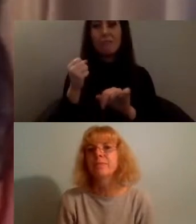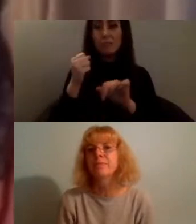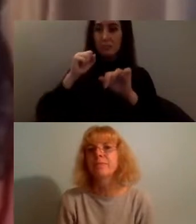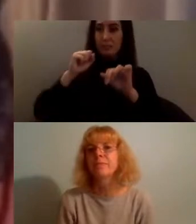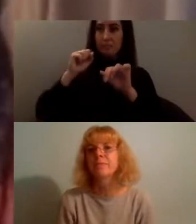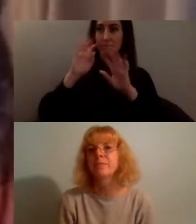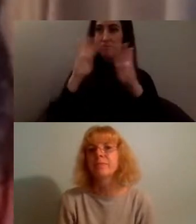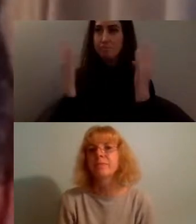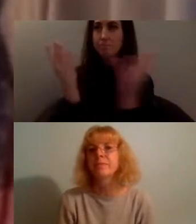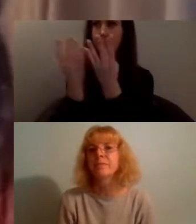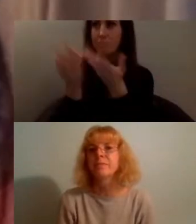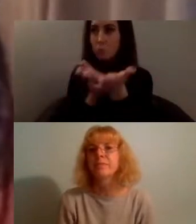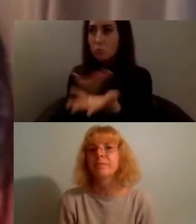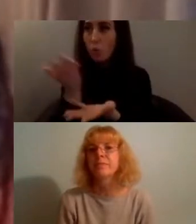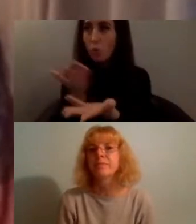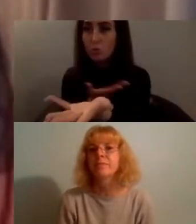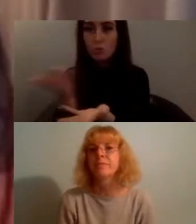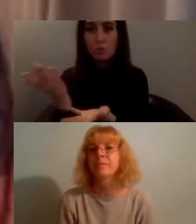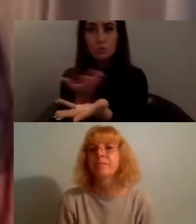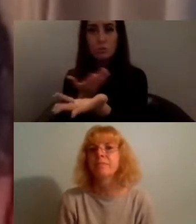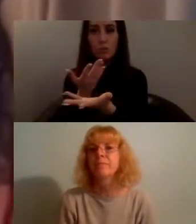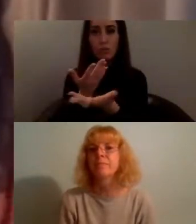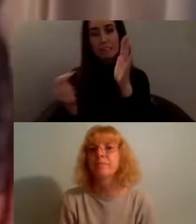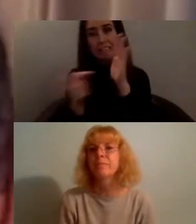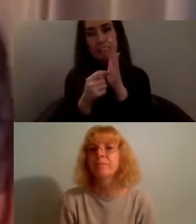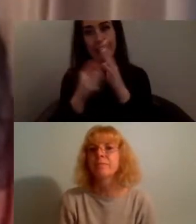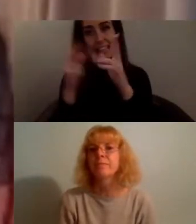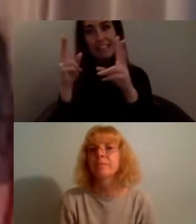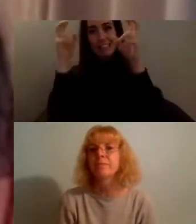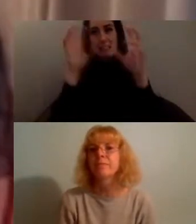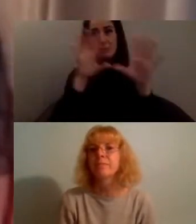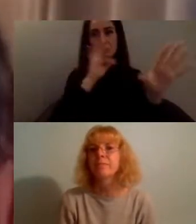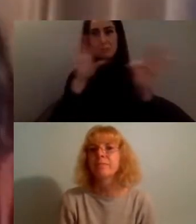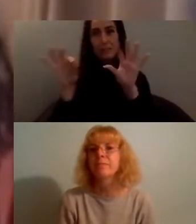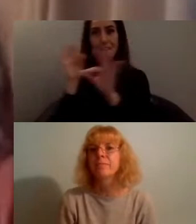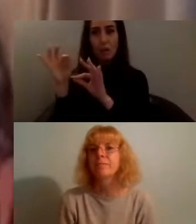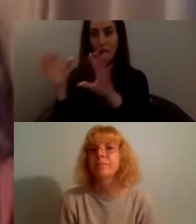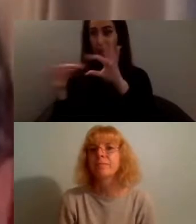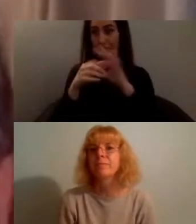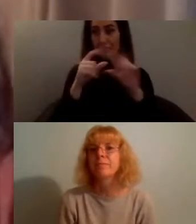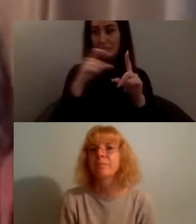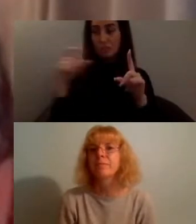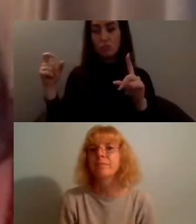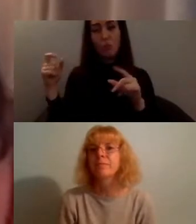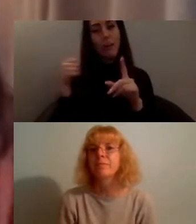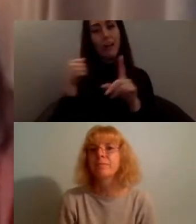the key themes that we've picked out about digital activism and what we might want to explore further